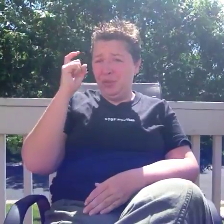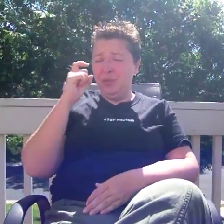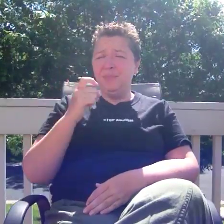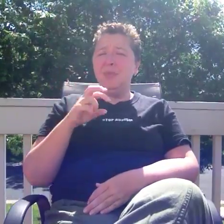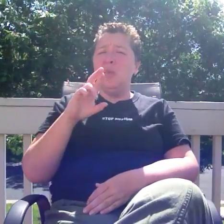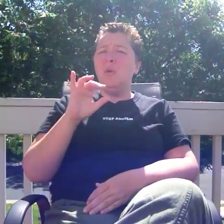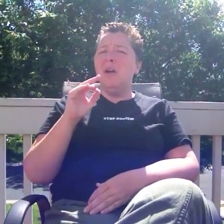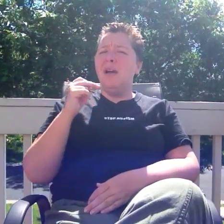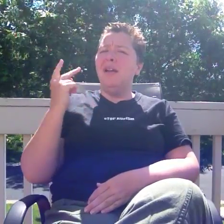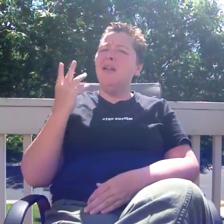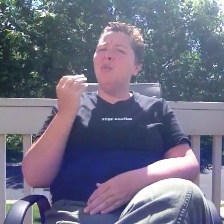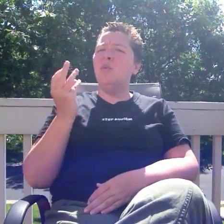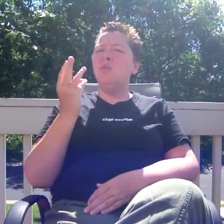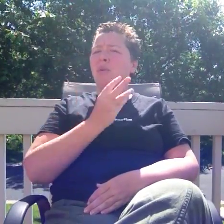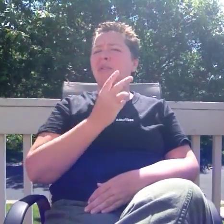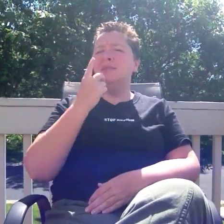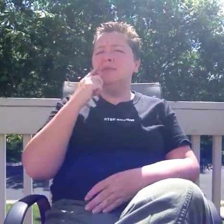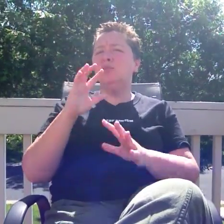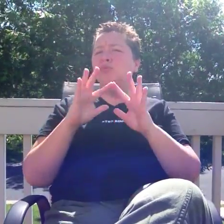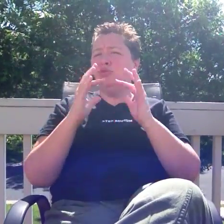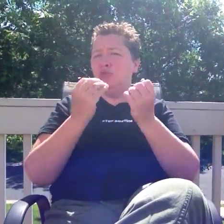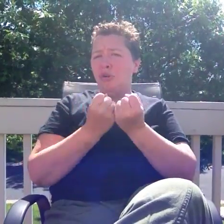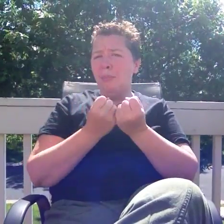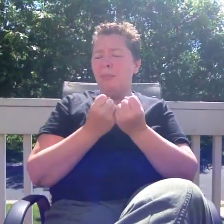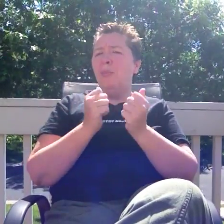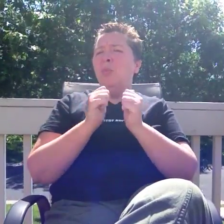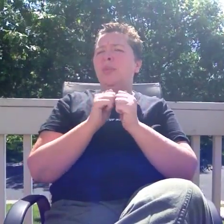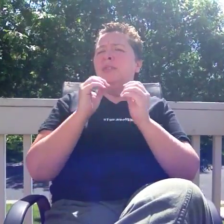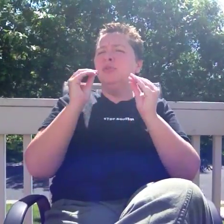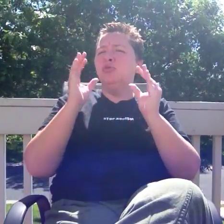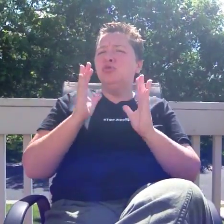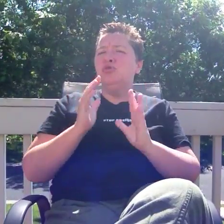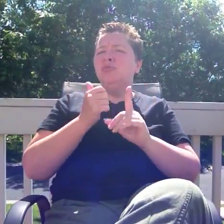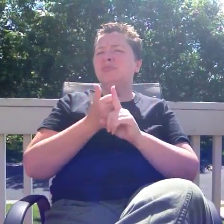when Ryan and I went out west for a conference with ASL Teachers.